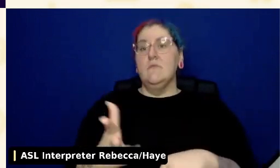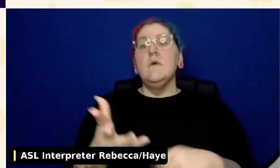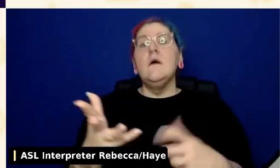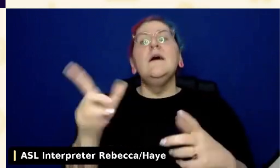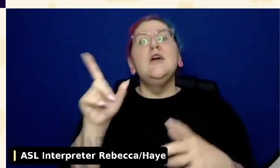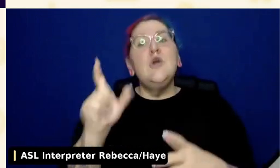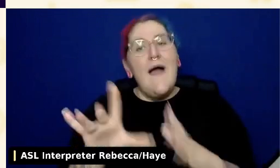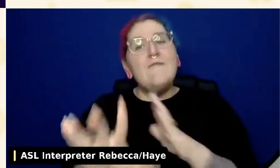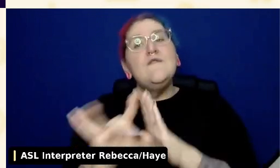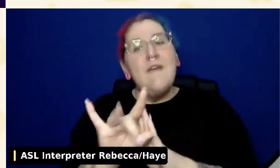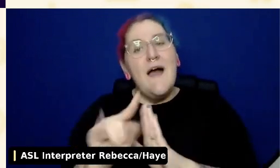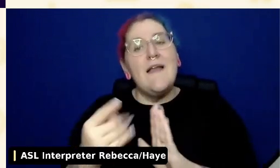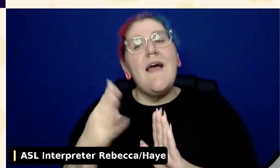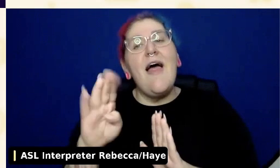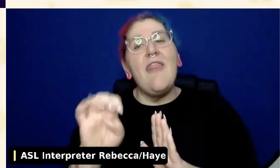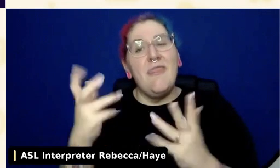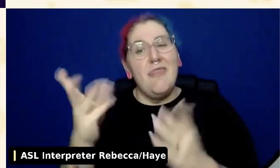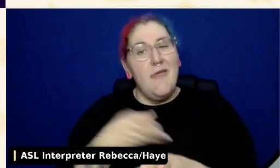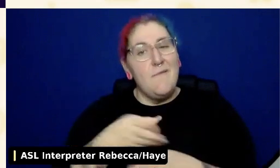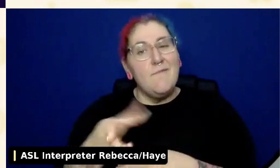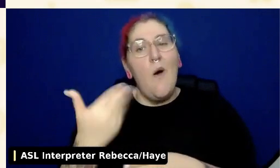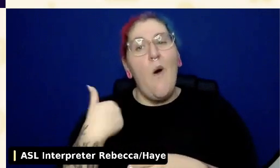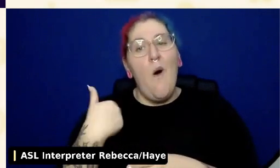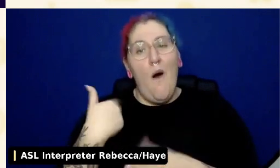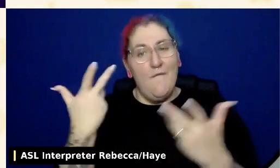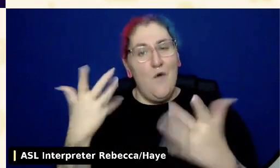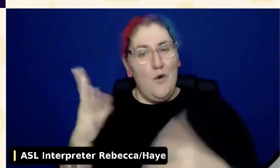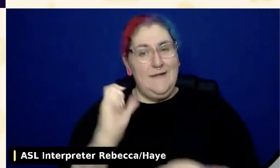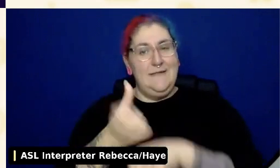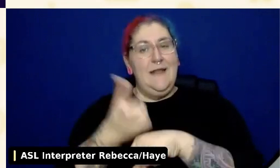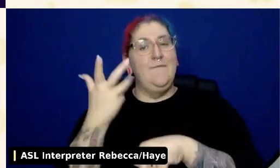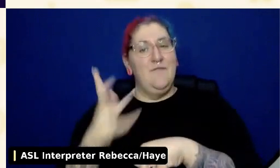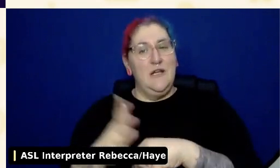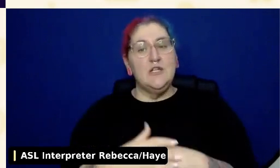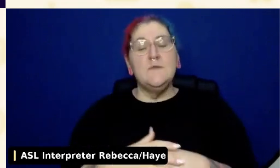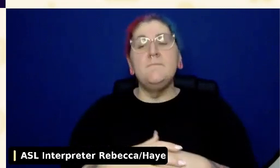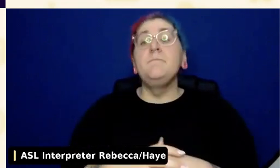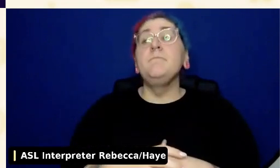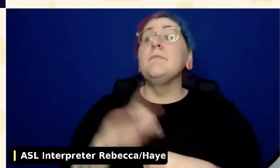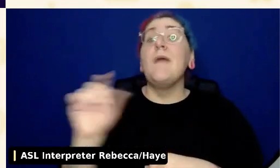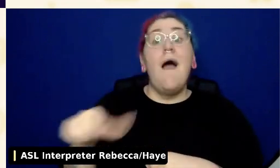Another thing that I would do is I would test out the navigation menus.